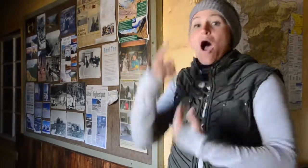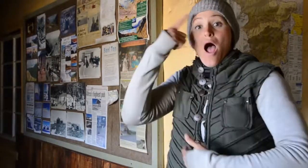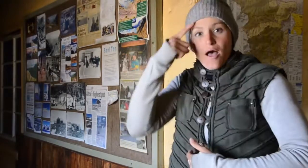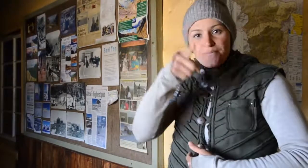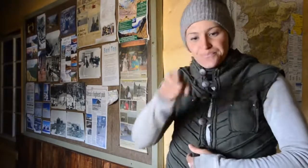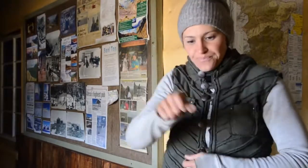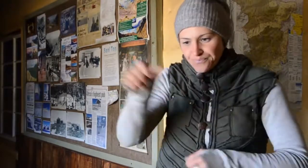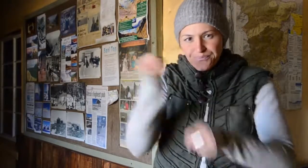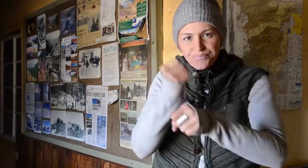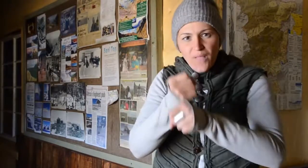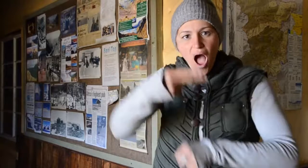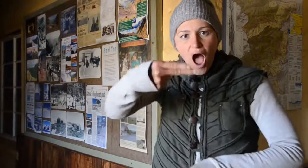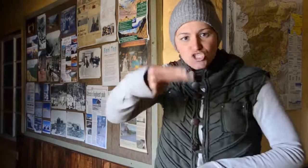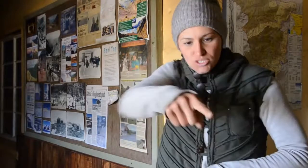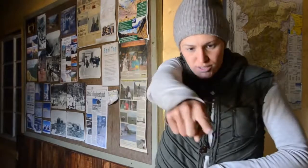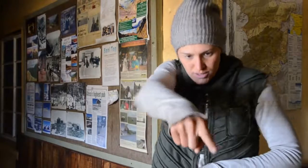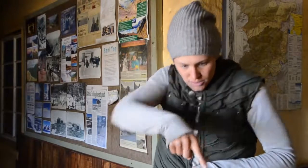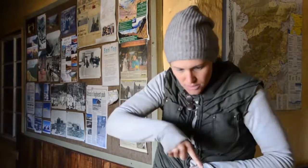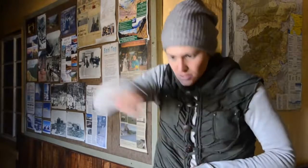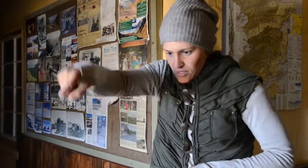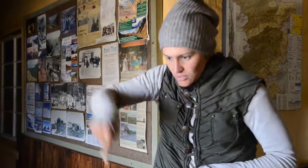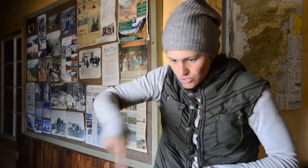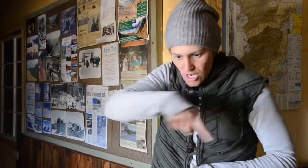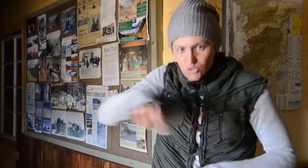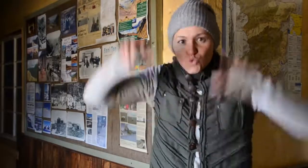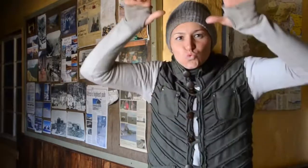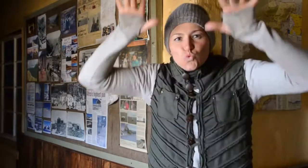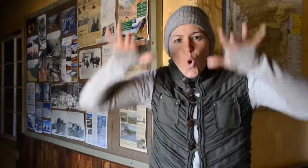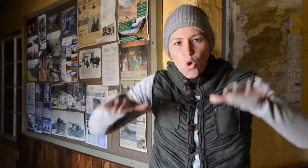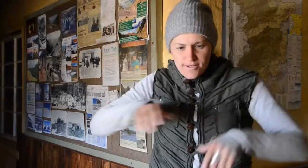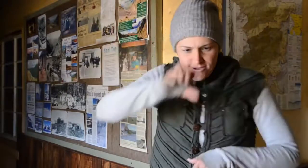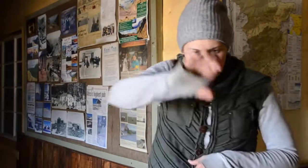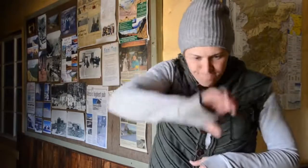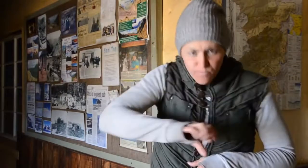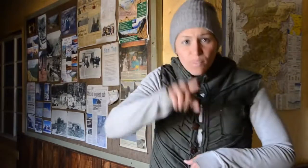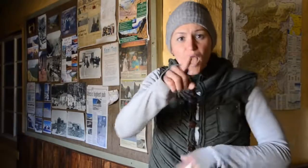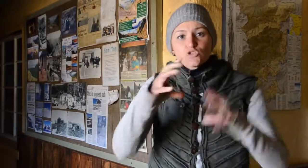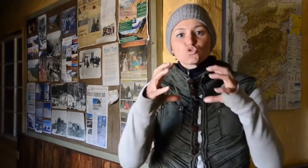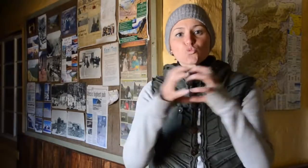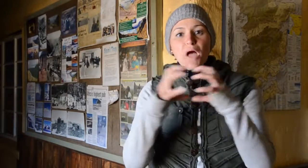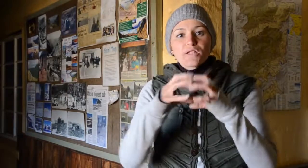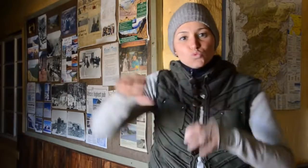The adults came up with a rescue plan, forming a big H in the snow and